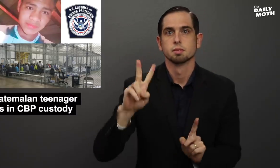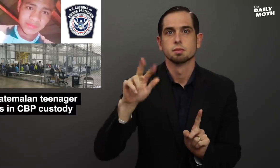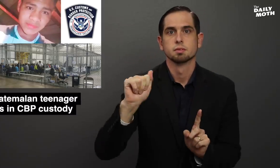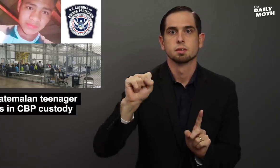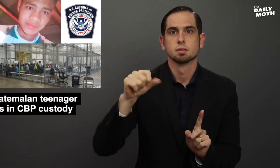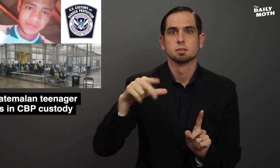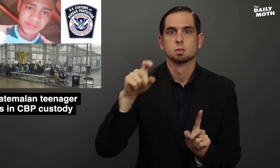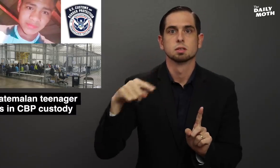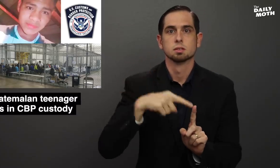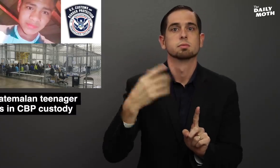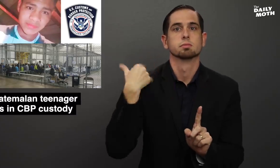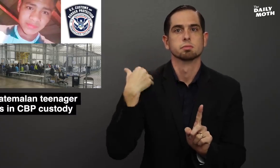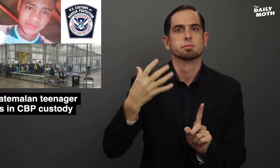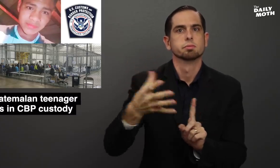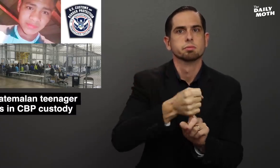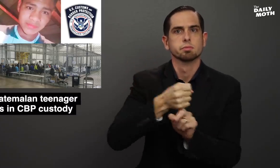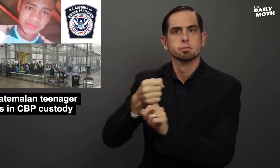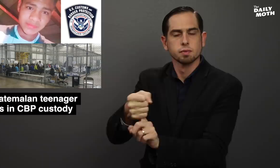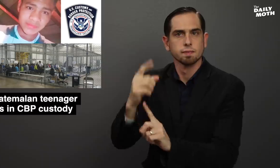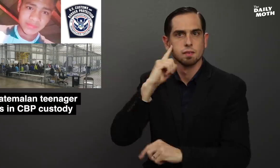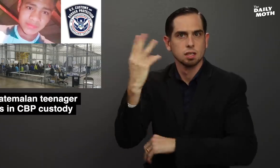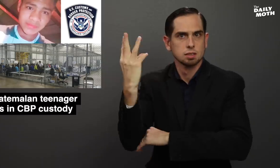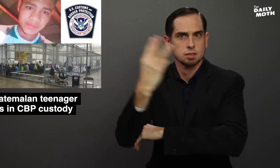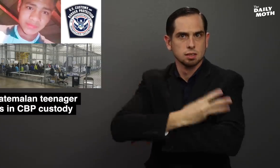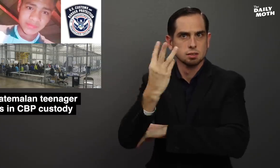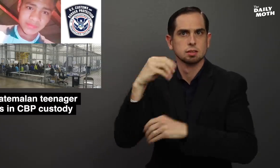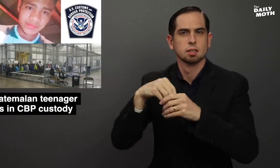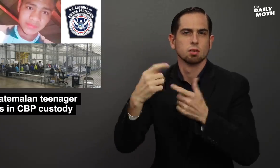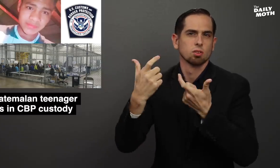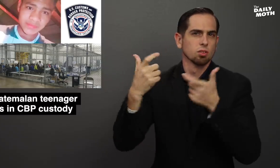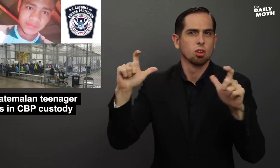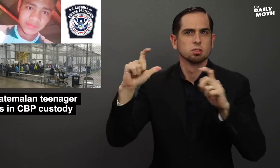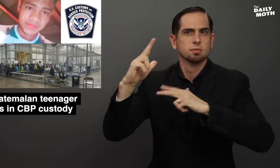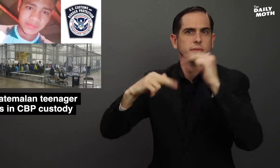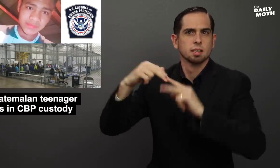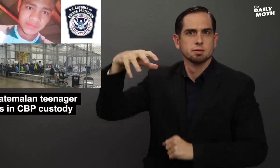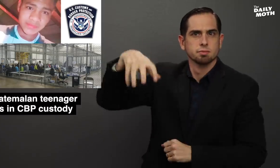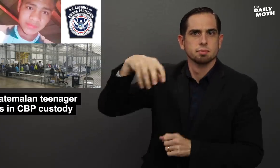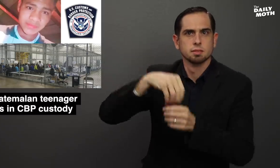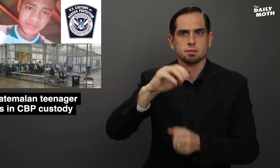Vasquez was detained for six days in a large facility